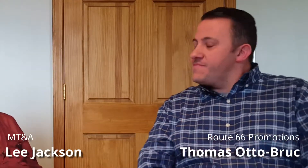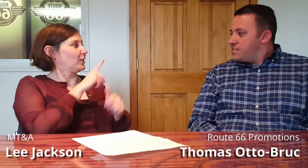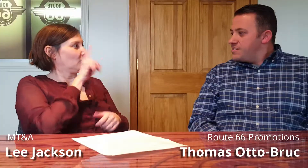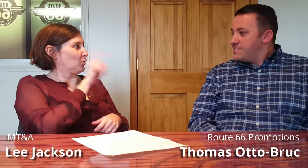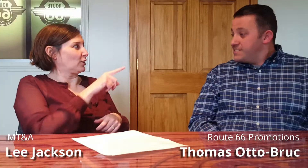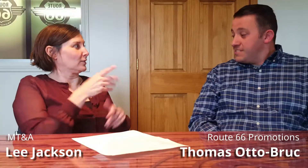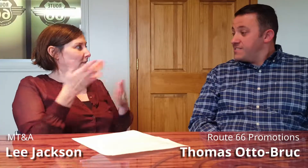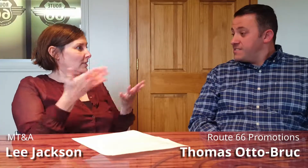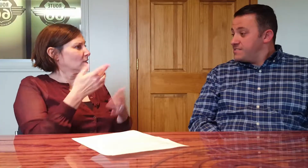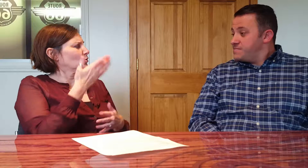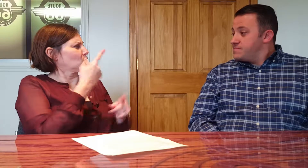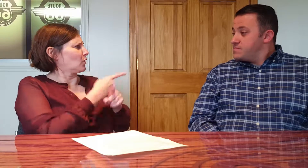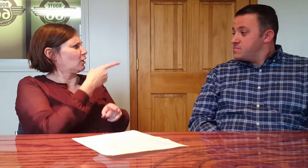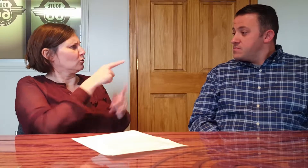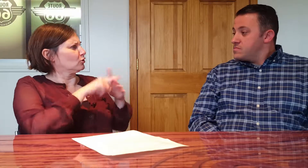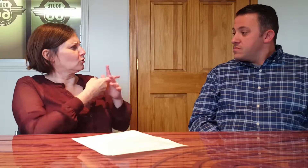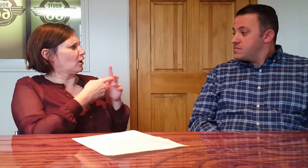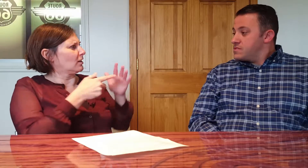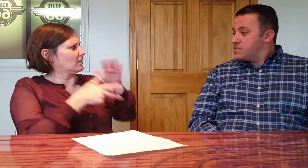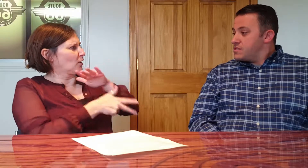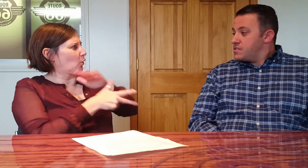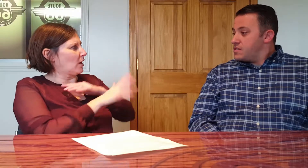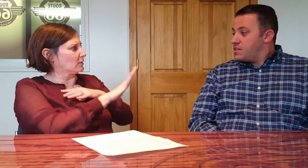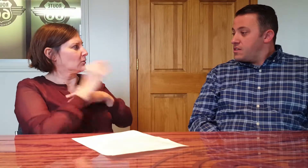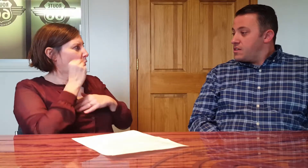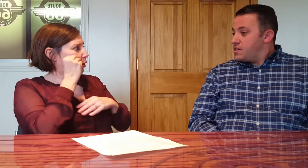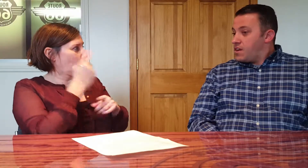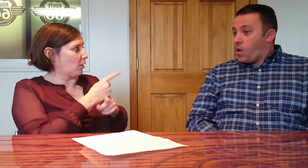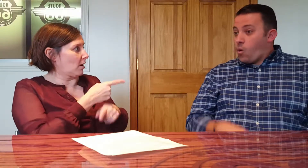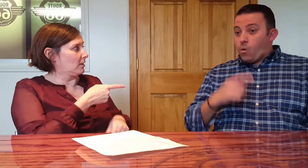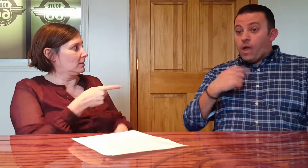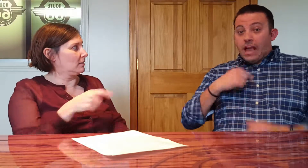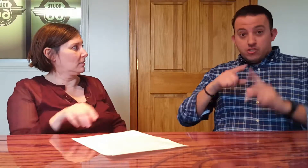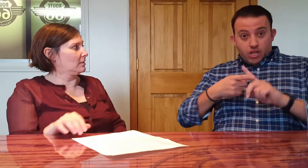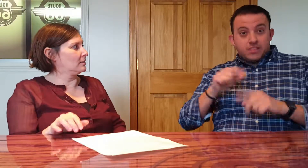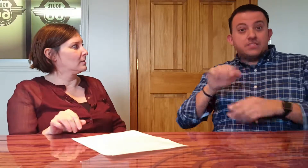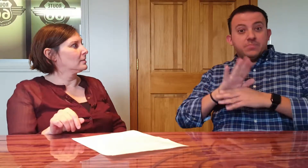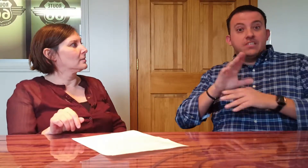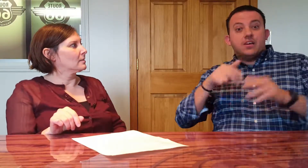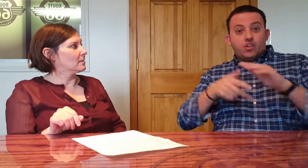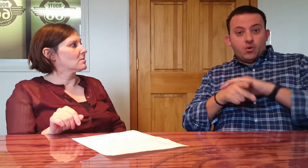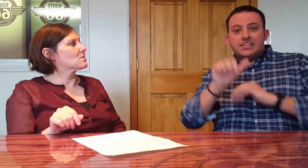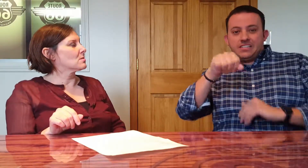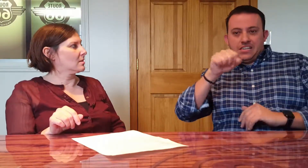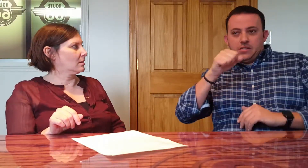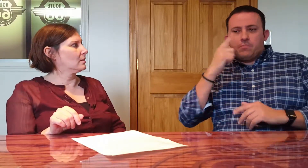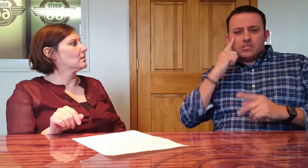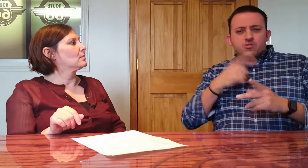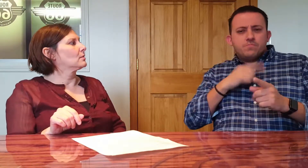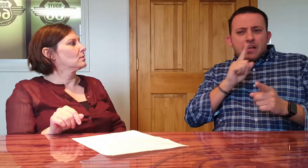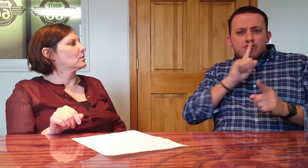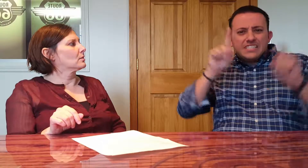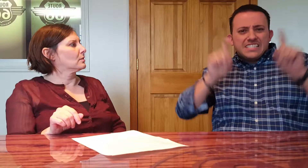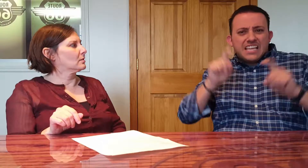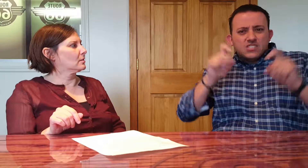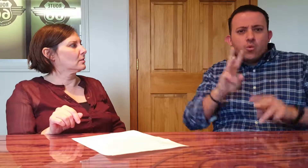So my first question for you. You started your business right in your own home garage, is that correct? Yes, I started the business in a garage, but I wanted to